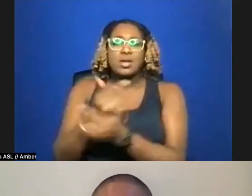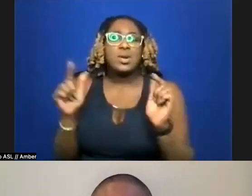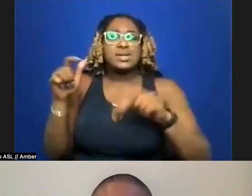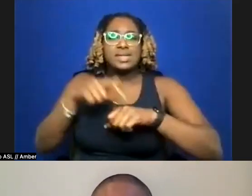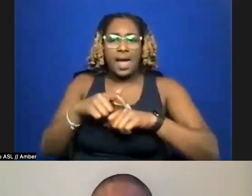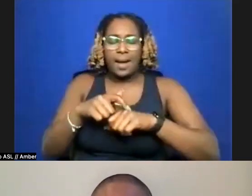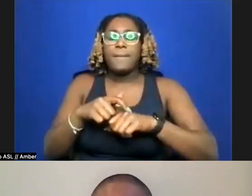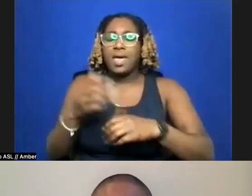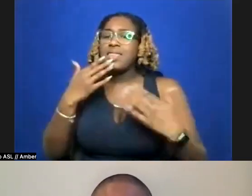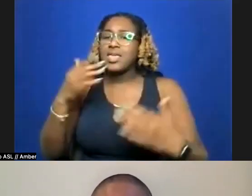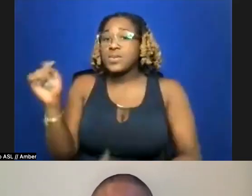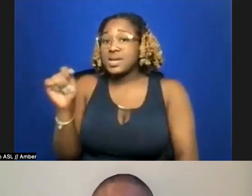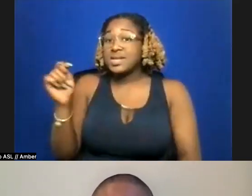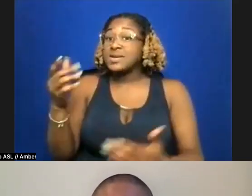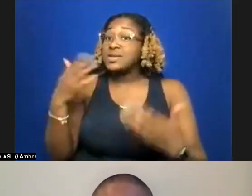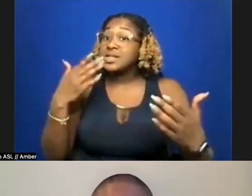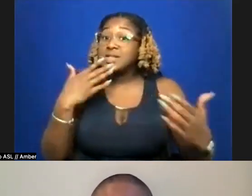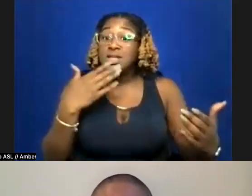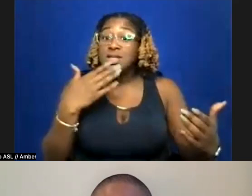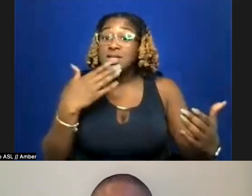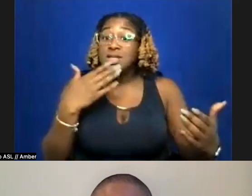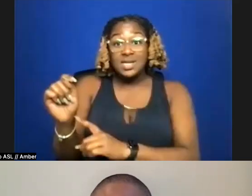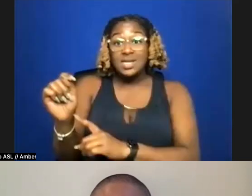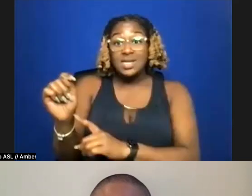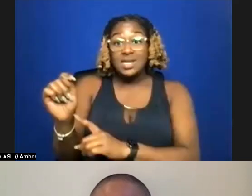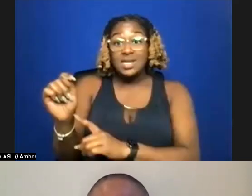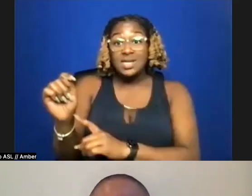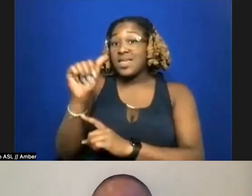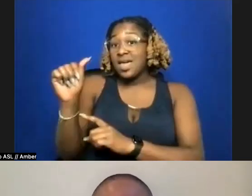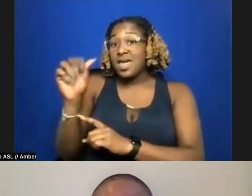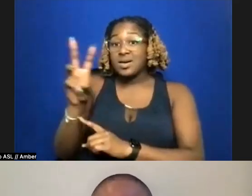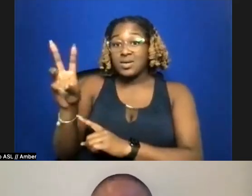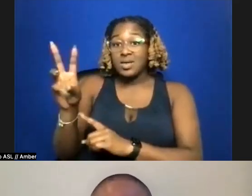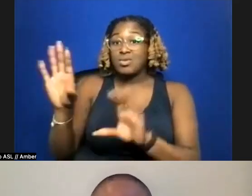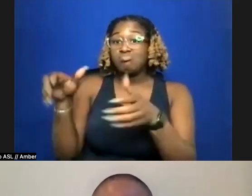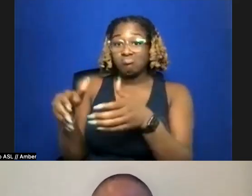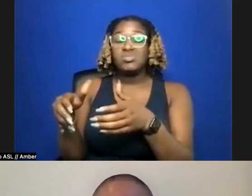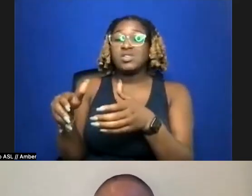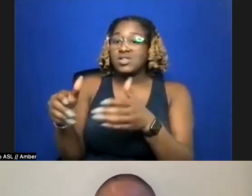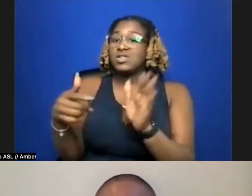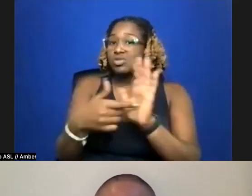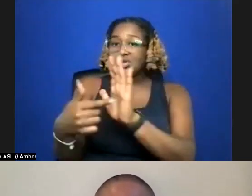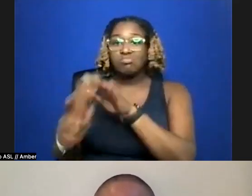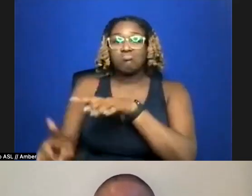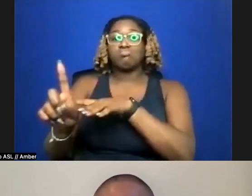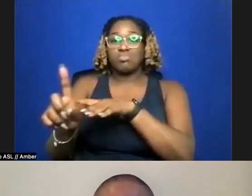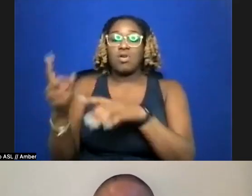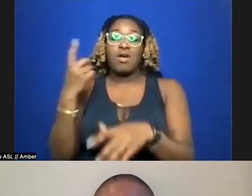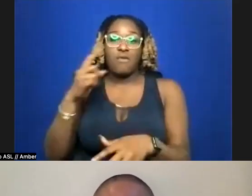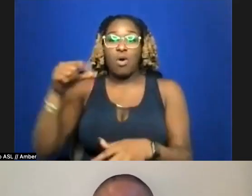let's all please thank t. and the AAWW Union for showing up for queer trans non-binary